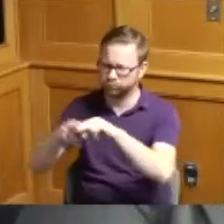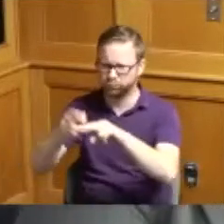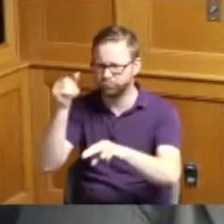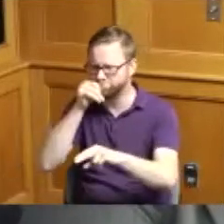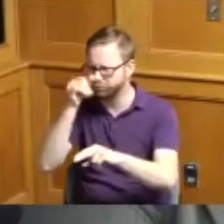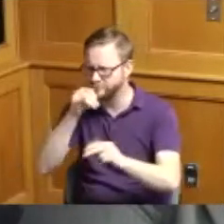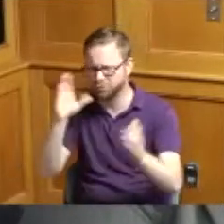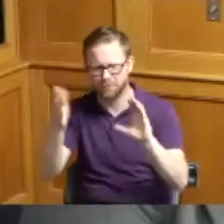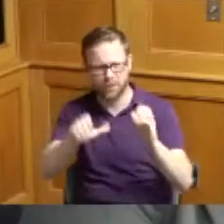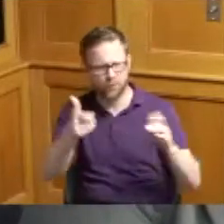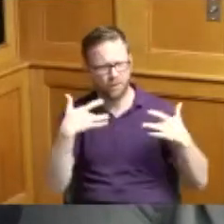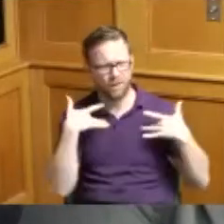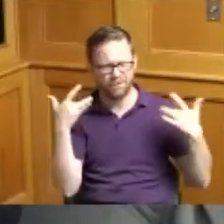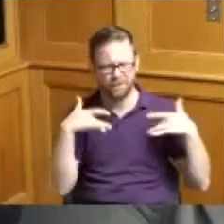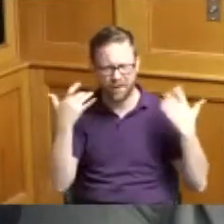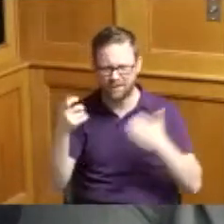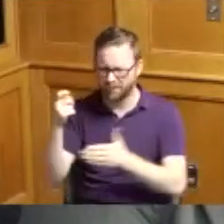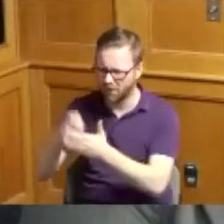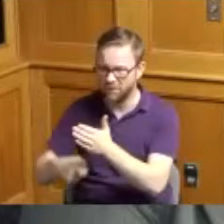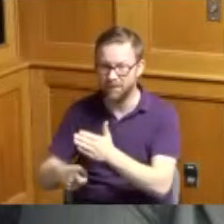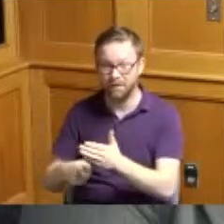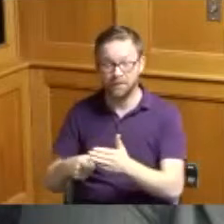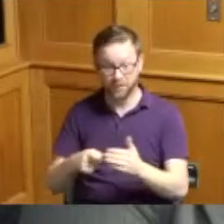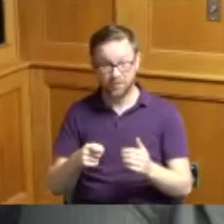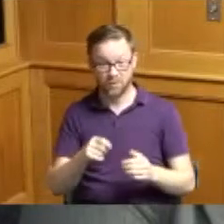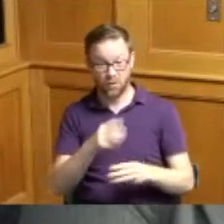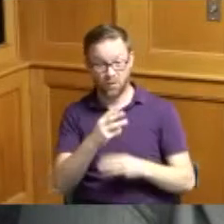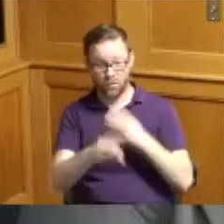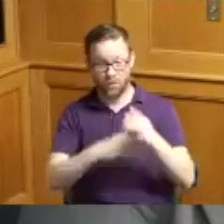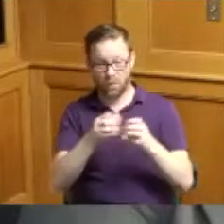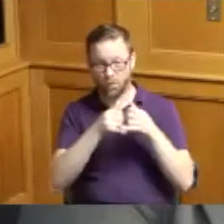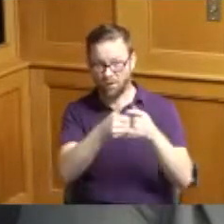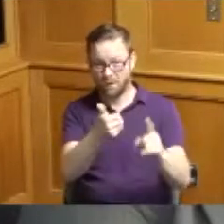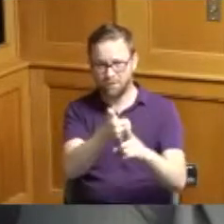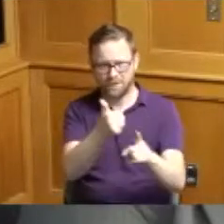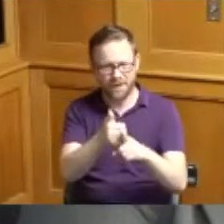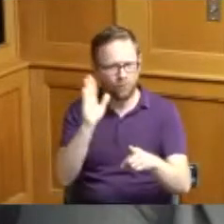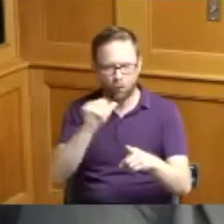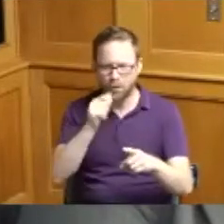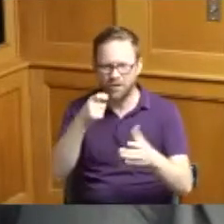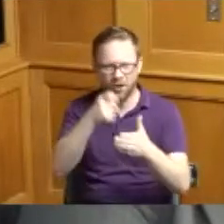far that we've seen even the World Cup was not going to be charging what we charge for hotels